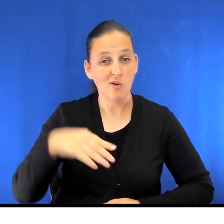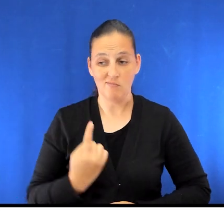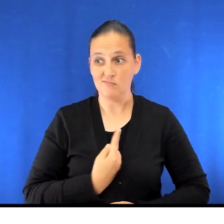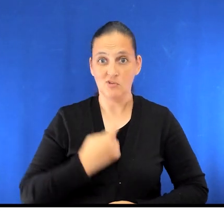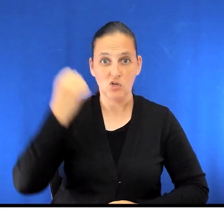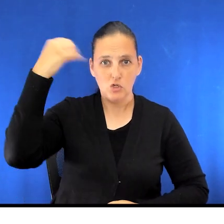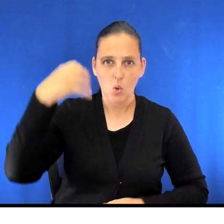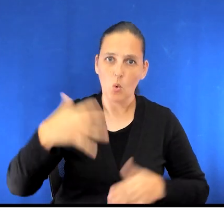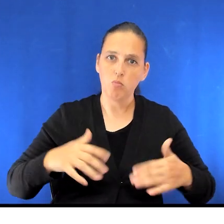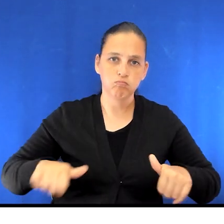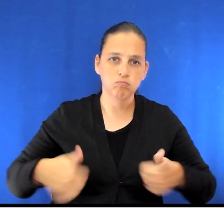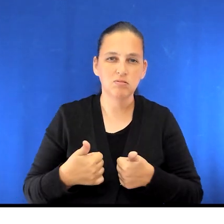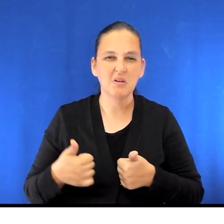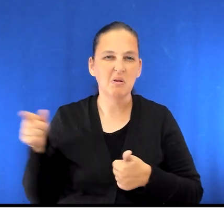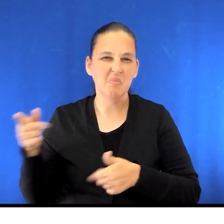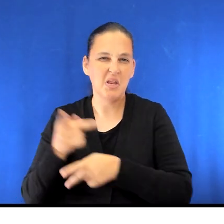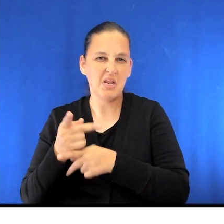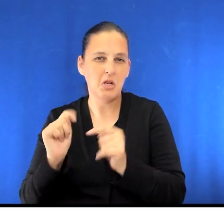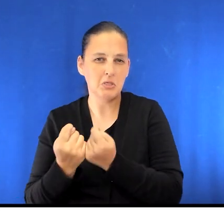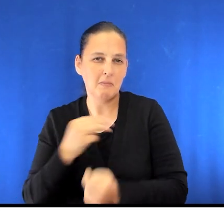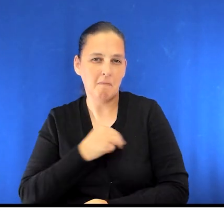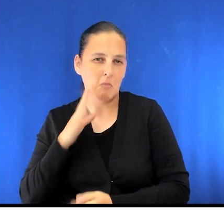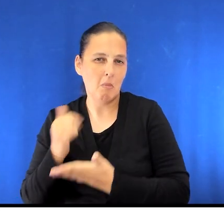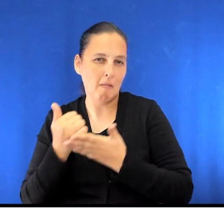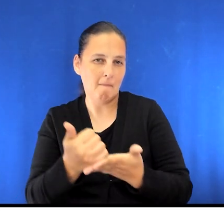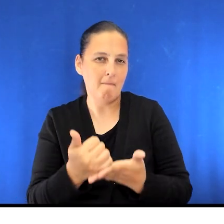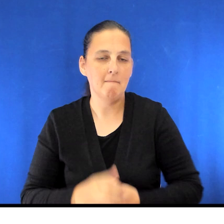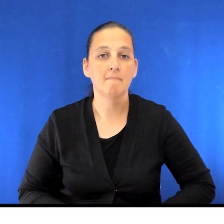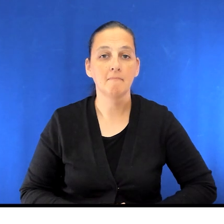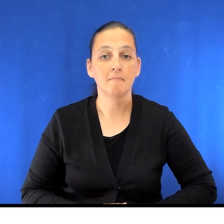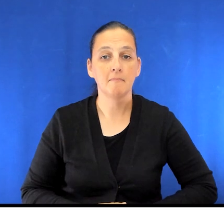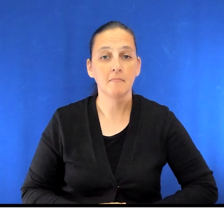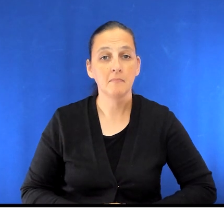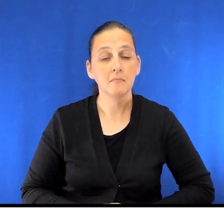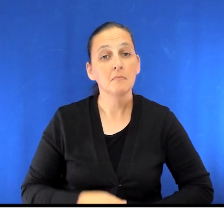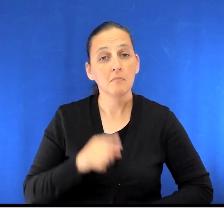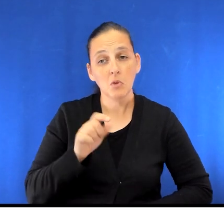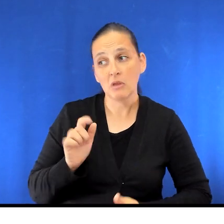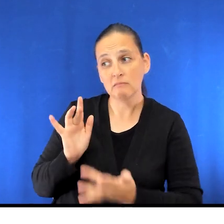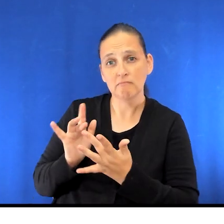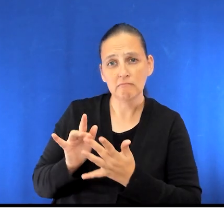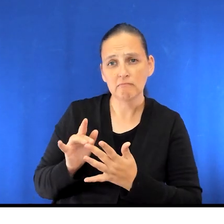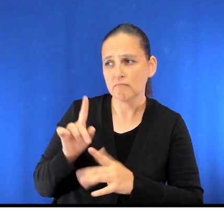so a care team member will help you with your first shower. Please speak to a member of your care team if there's anything that would make